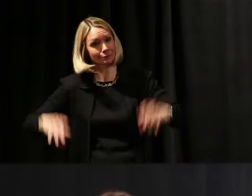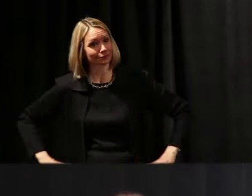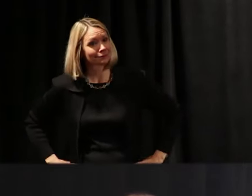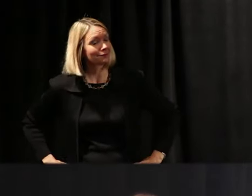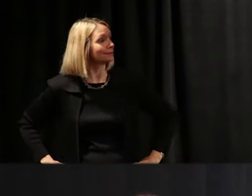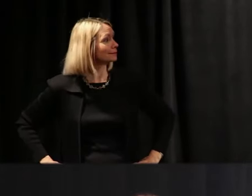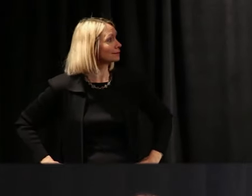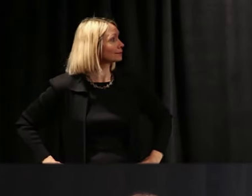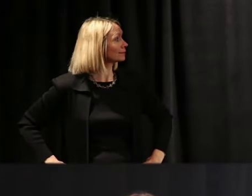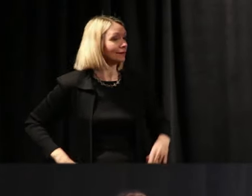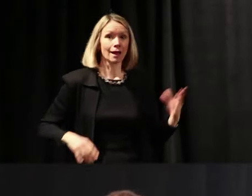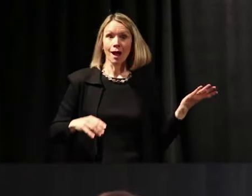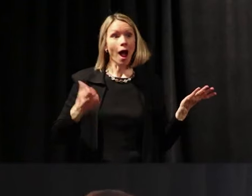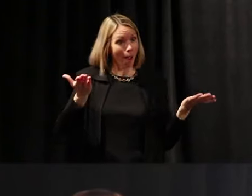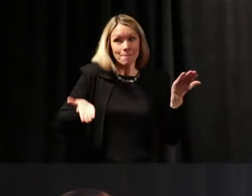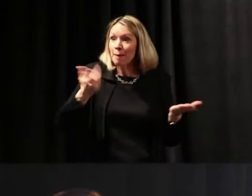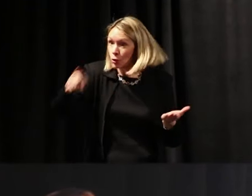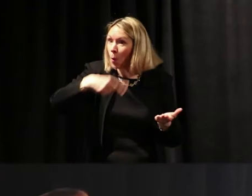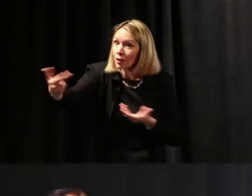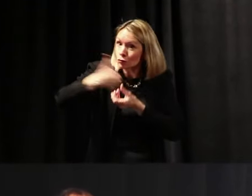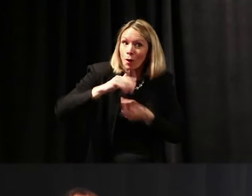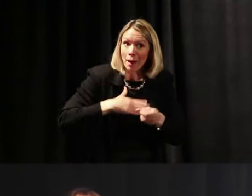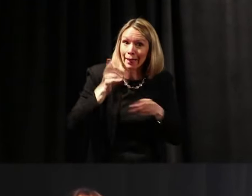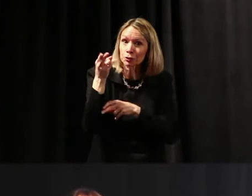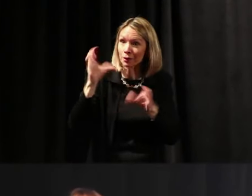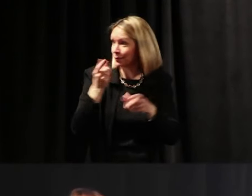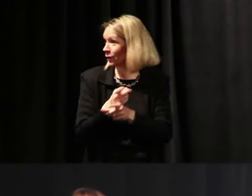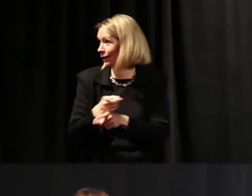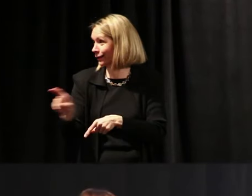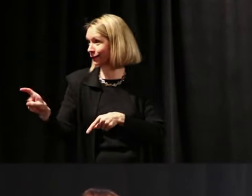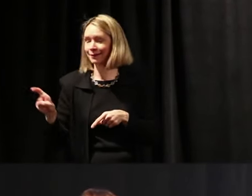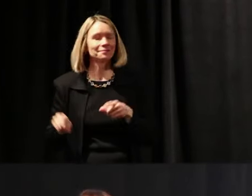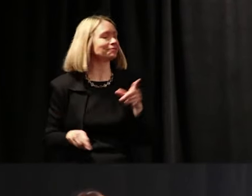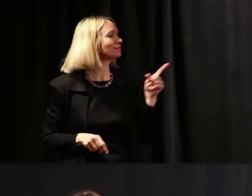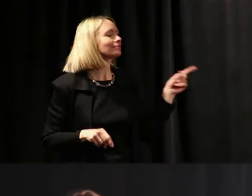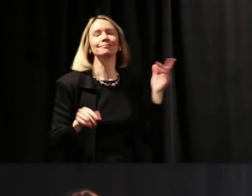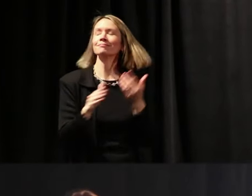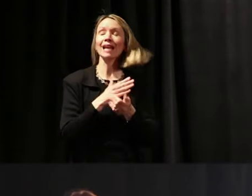Maybe you will come to my history class!